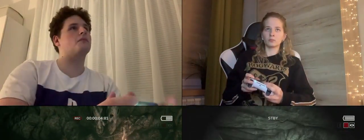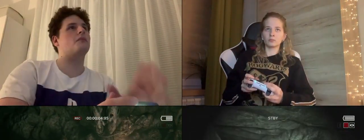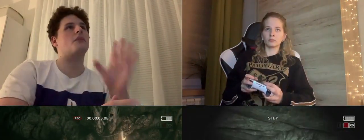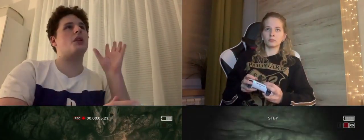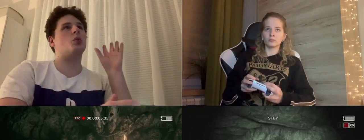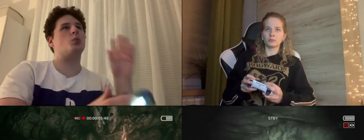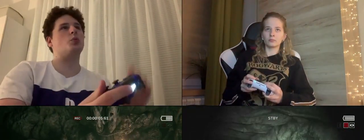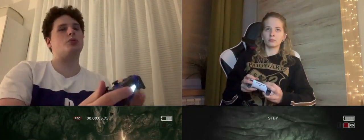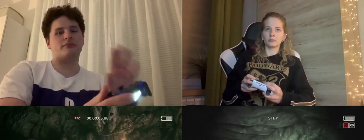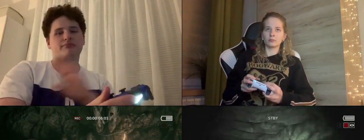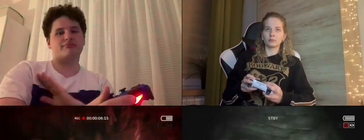Gosh, how many dead bodies ...